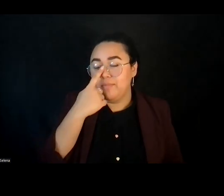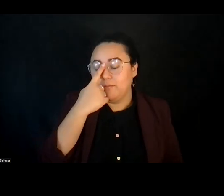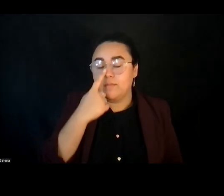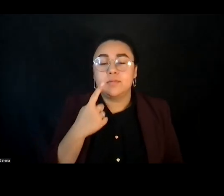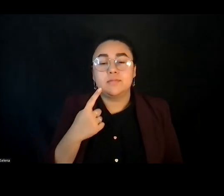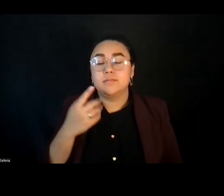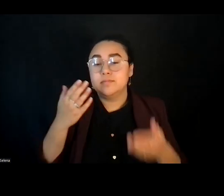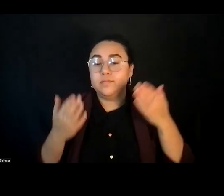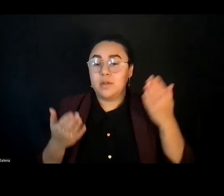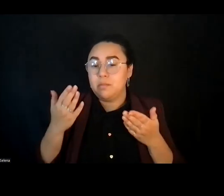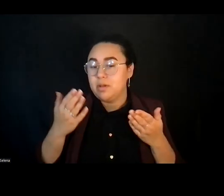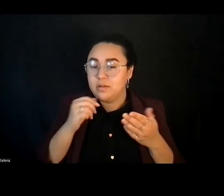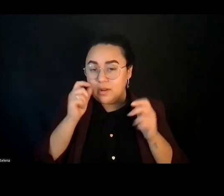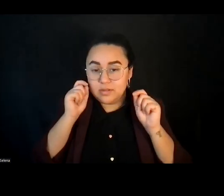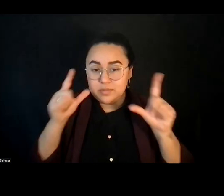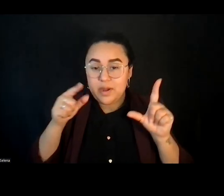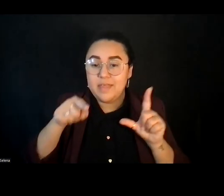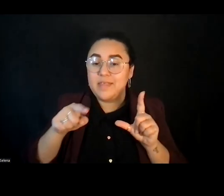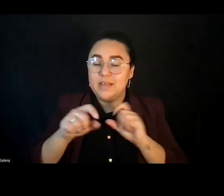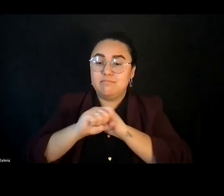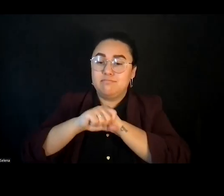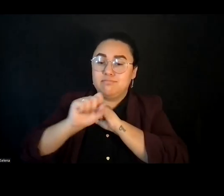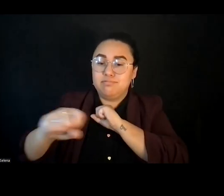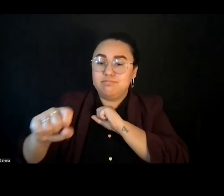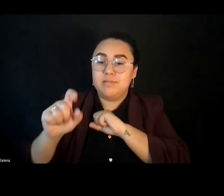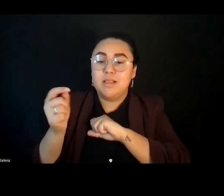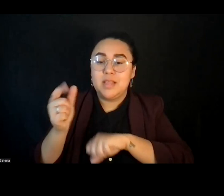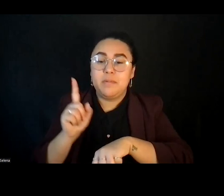not a surprise that we're going to make this session a bit longer than our typical sessions.